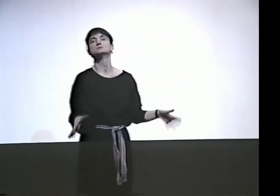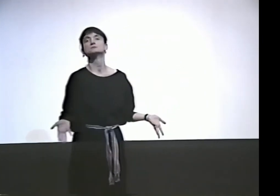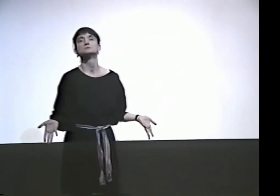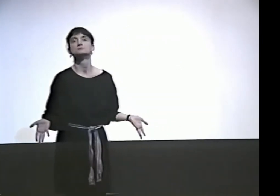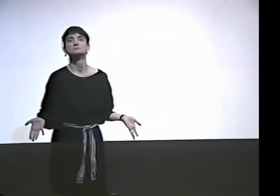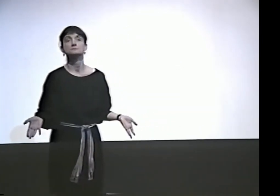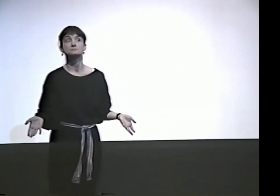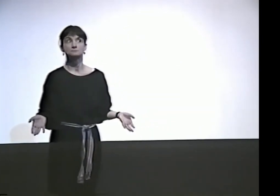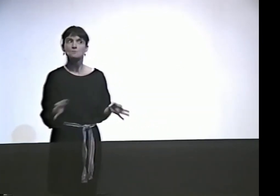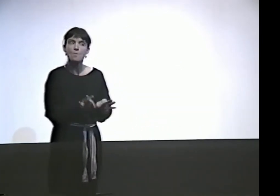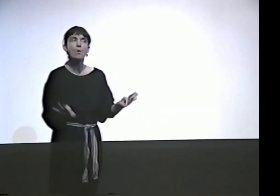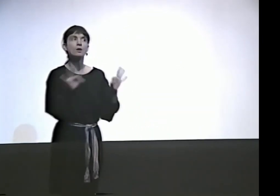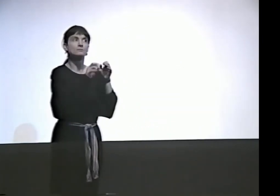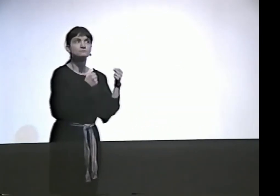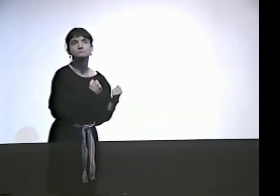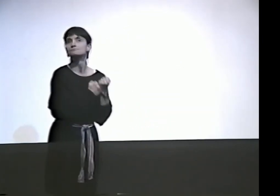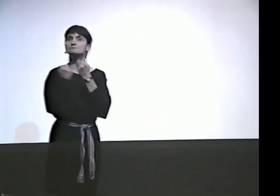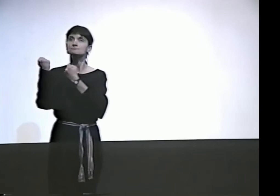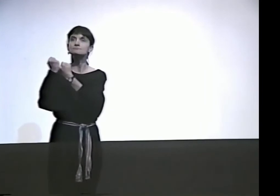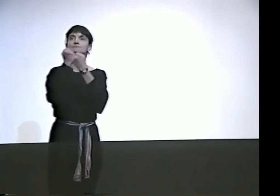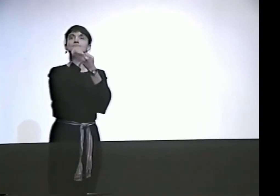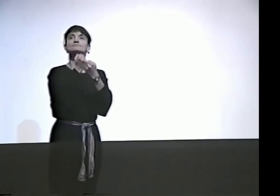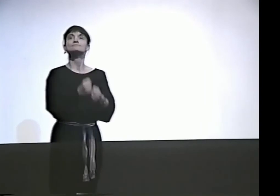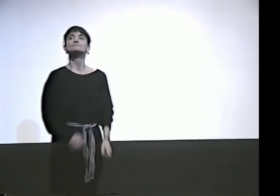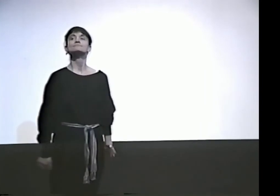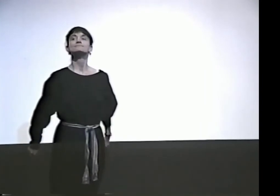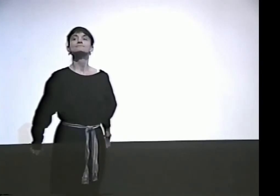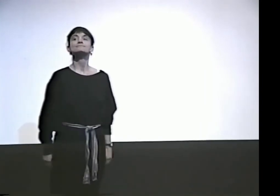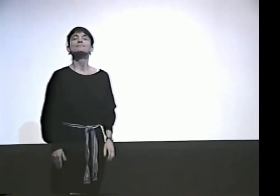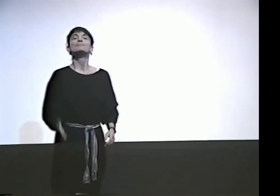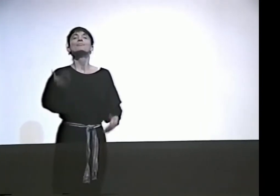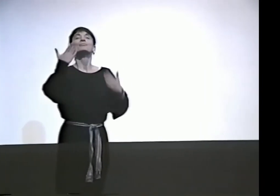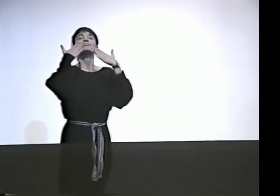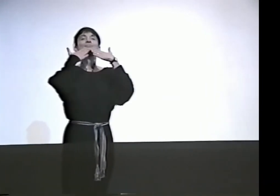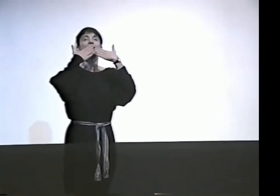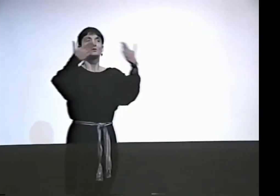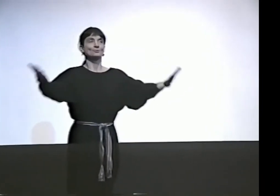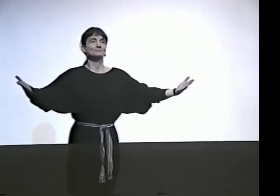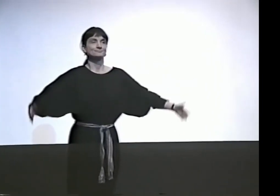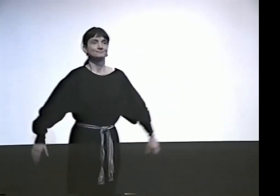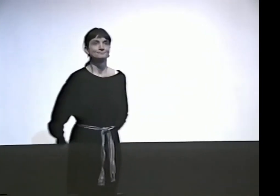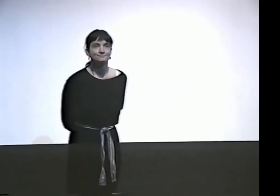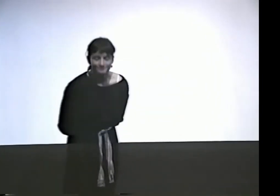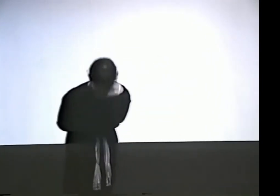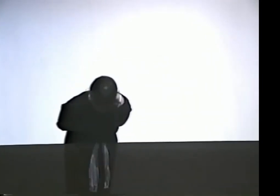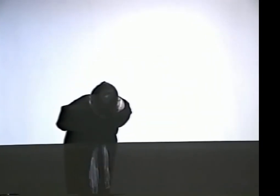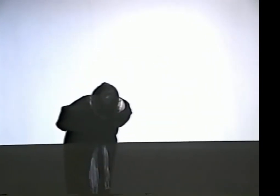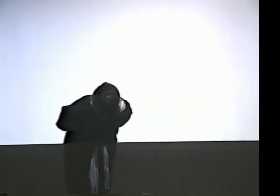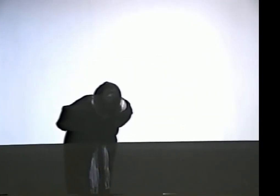YOU DON'T WANT TO BREAK IT APART. YOU NEED TO PRESERVE IT. THANK YOU.